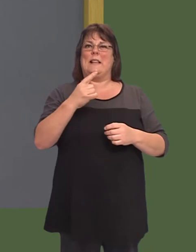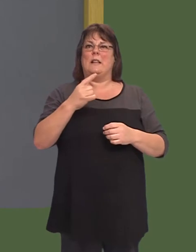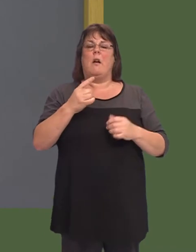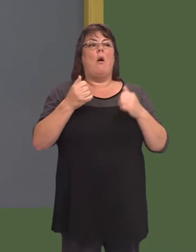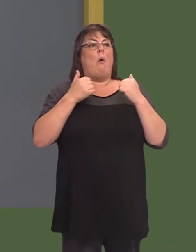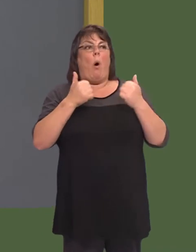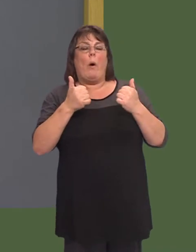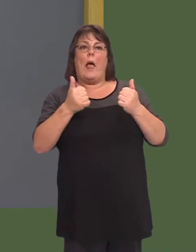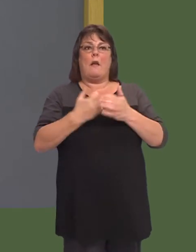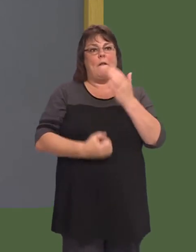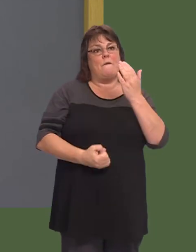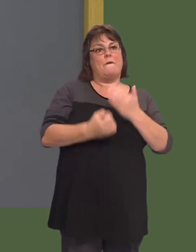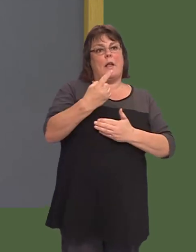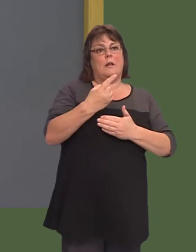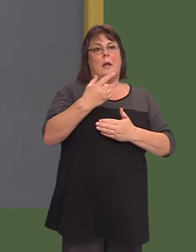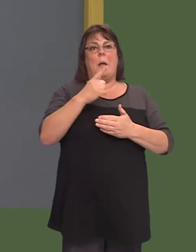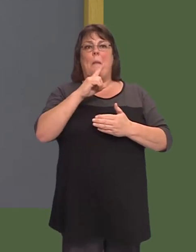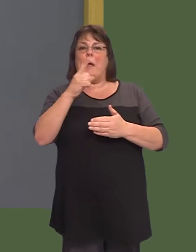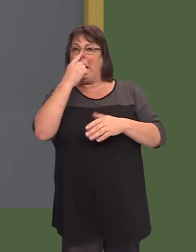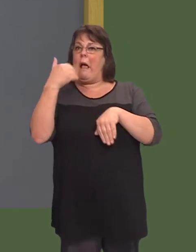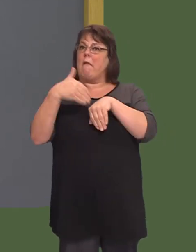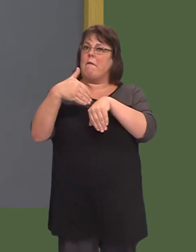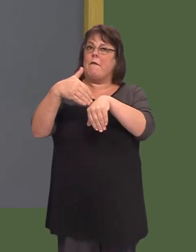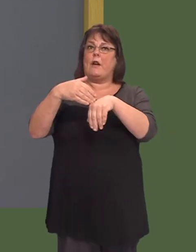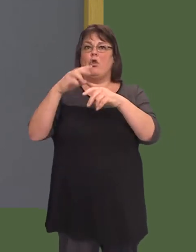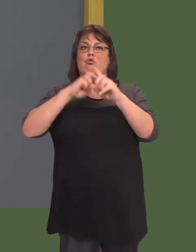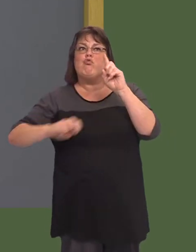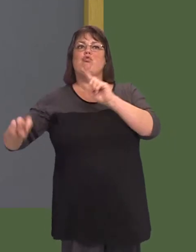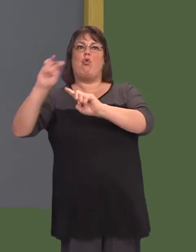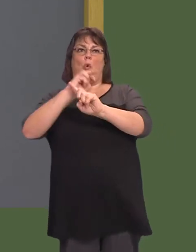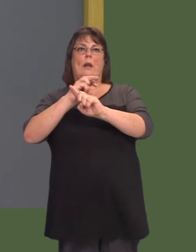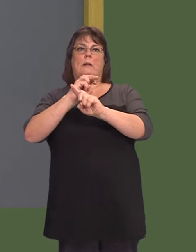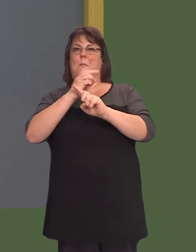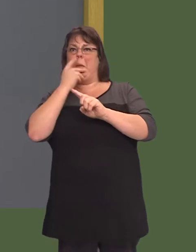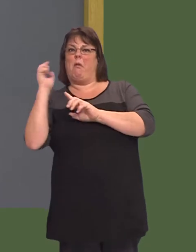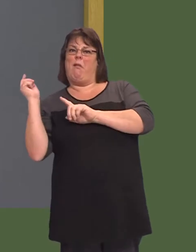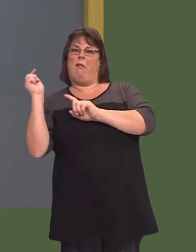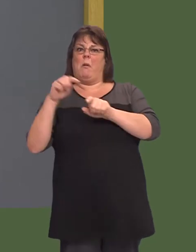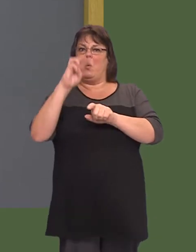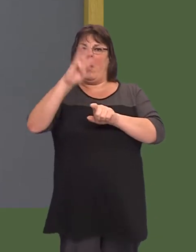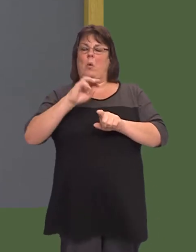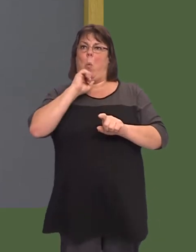lots of reasons for having a party, but economic benefit for the tourism industry is not necessarily one of them.